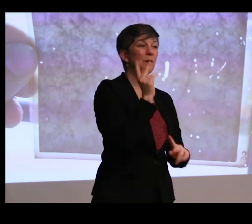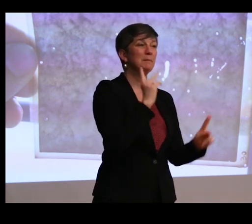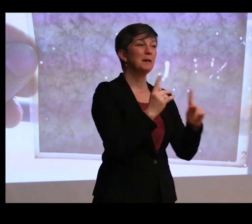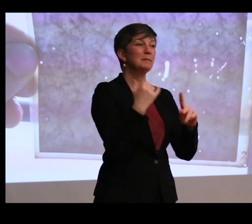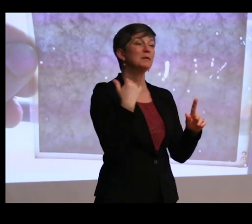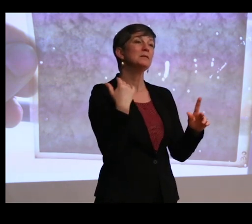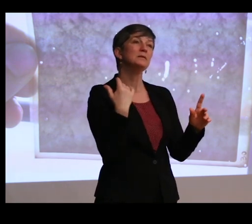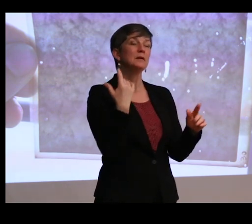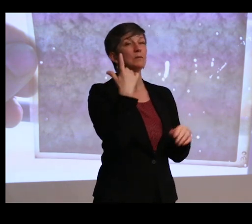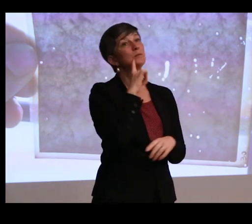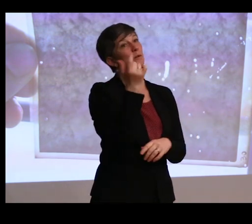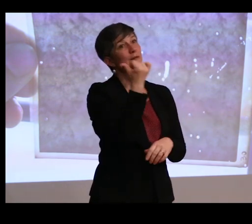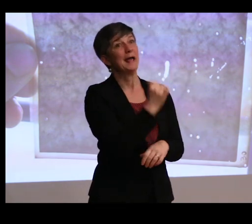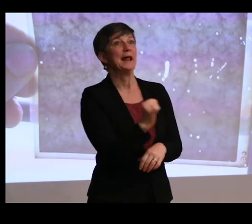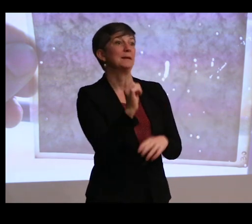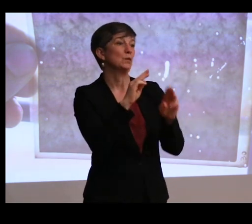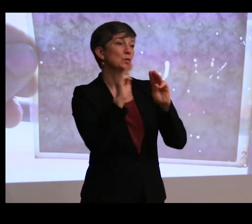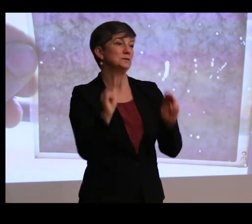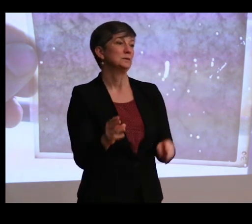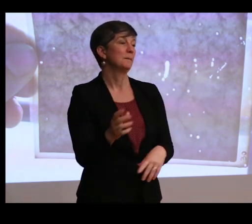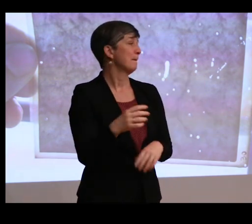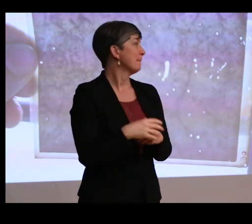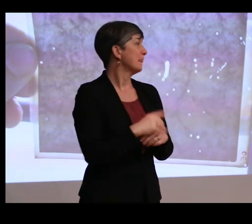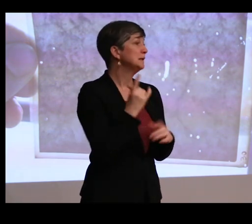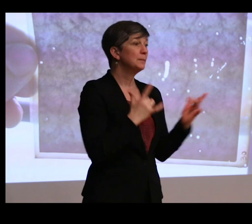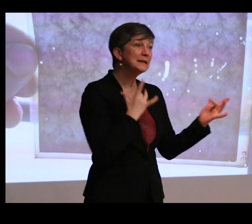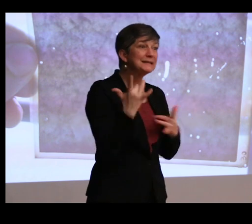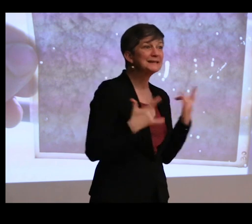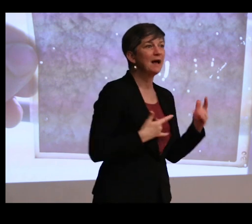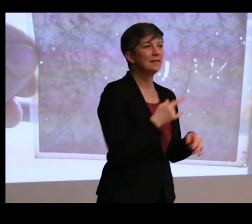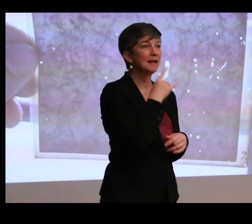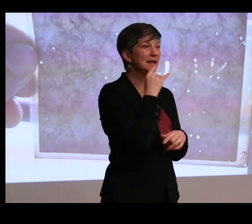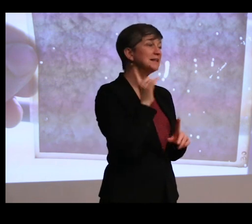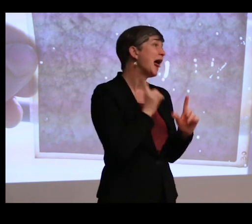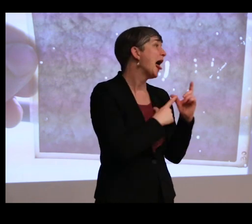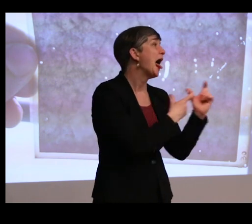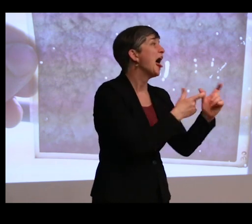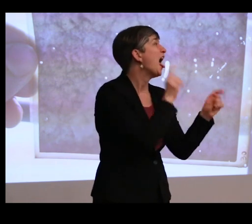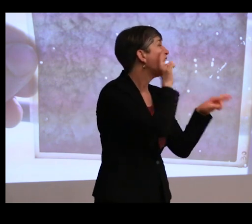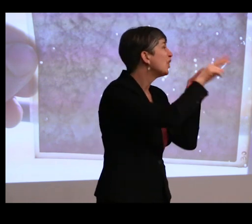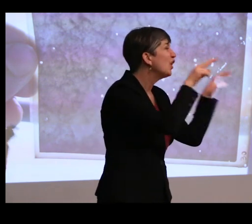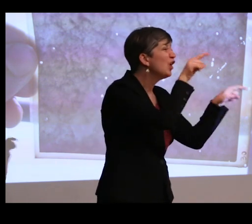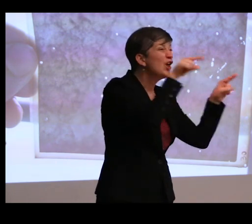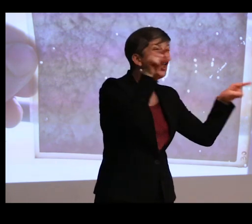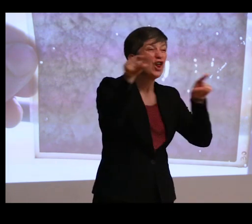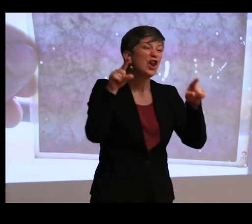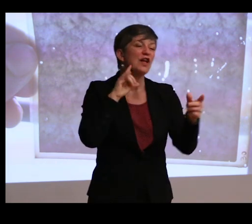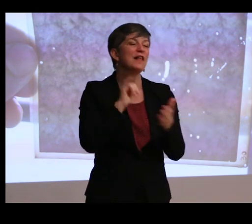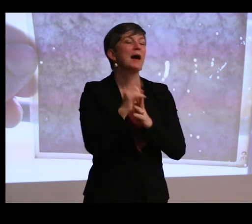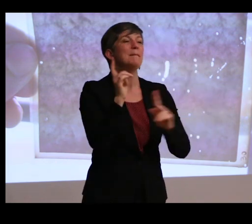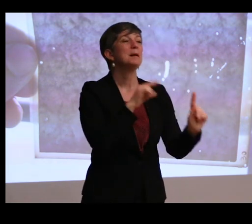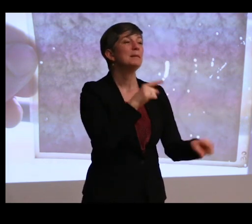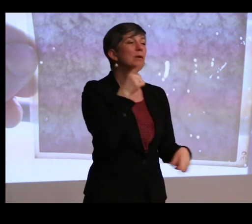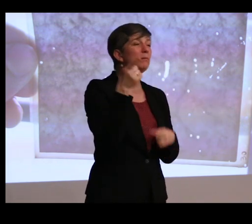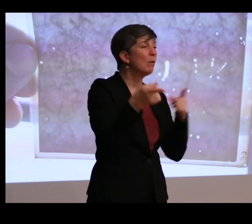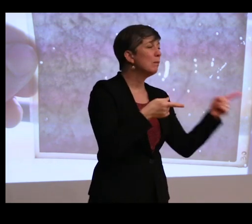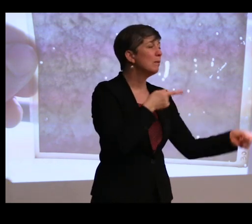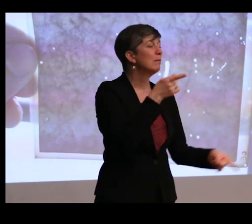as one does in any museum, and someone's excited. The kids are running from thing to thing. There are people pointing things out.